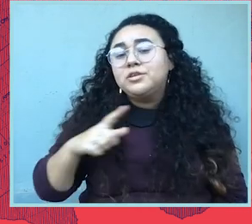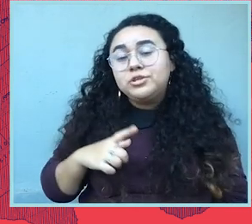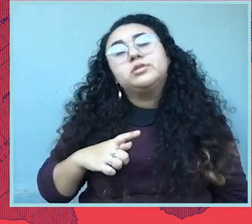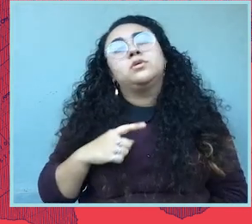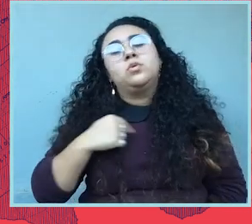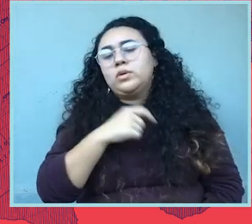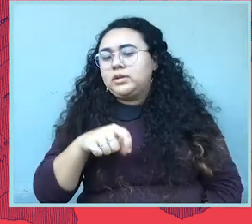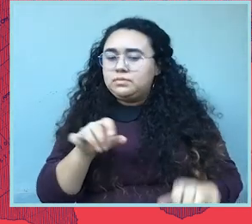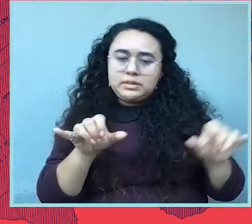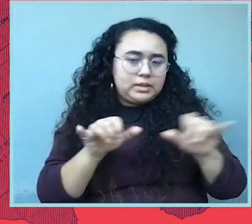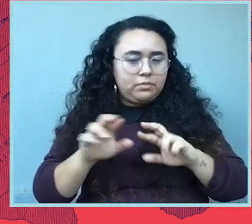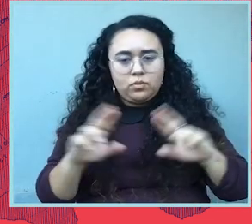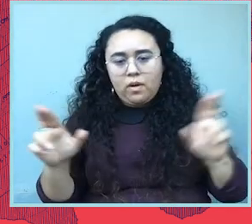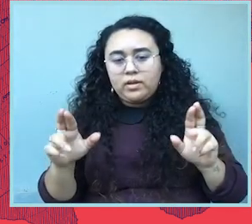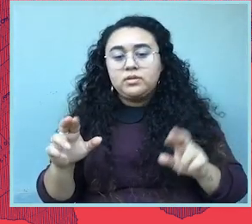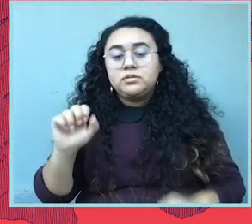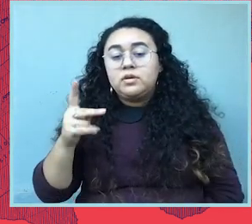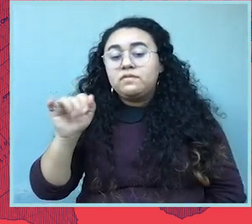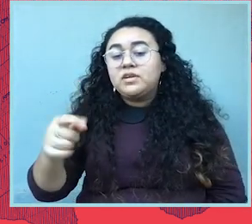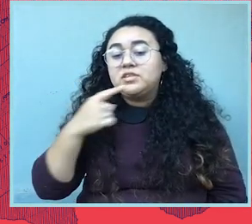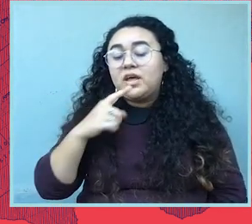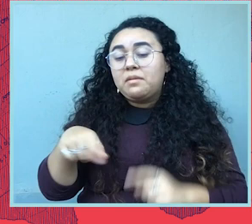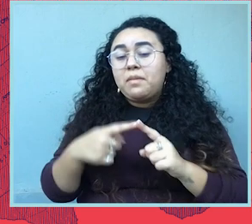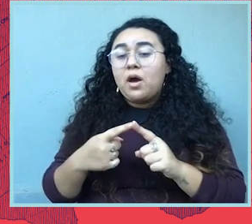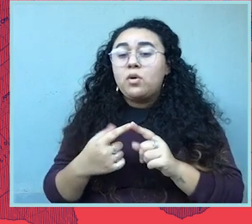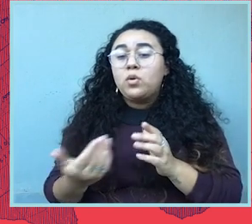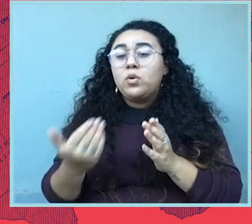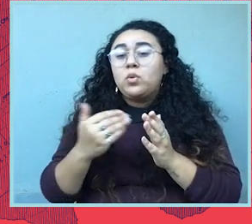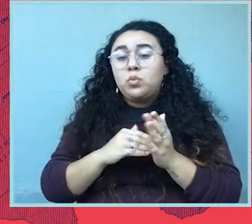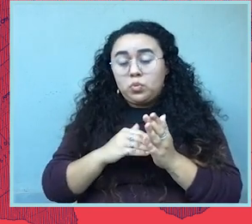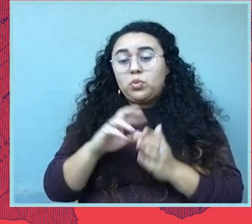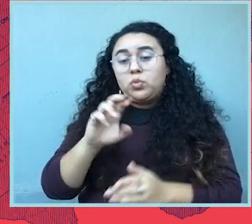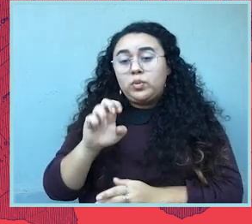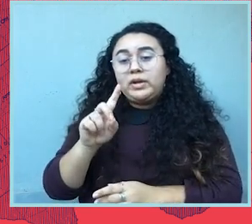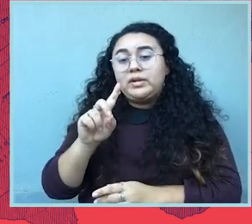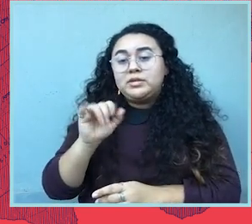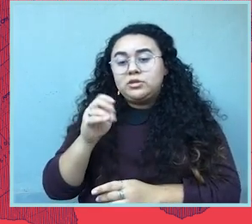And we need to be as ready. And so, listen to what Sophia has to say about redistricting because, you know, sometimes